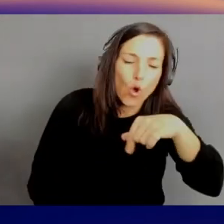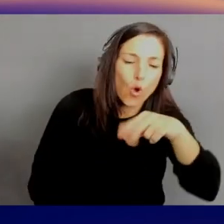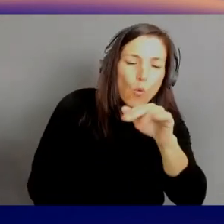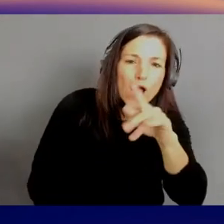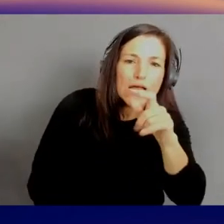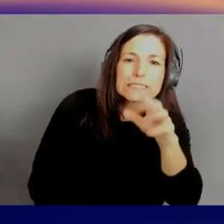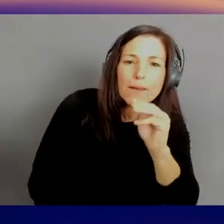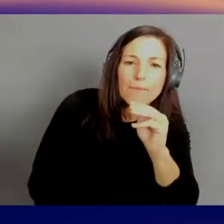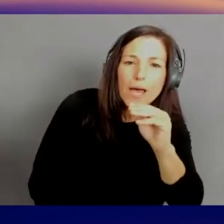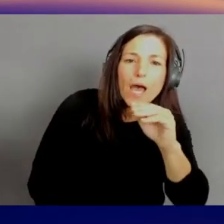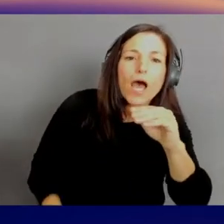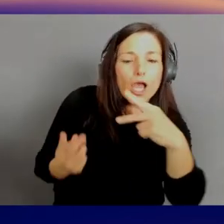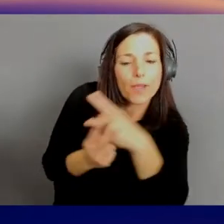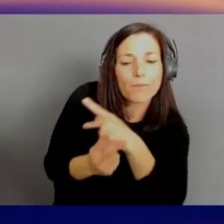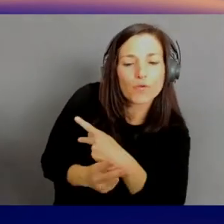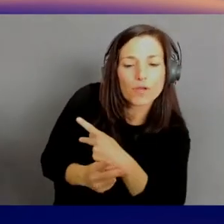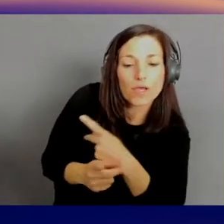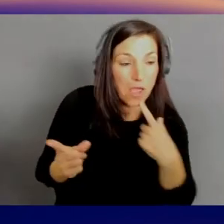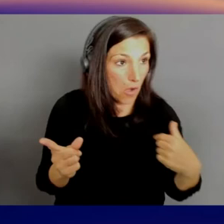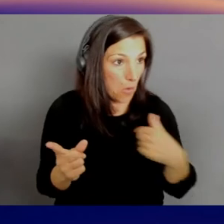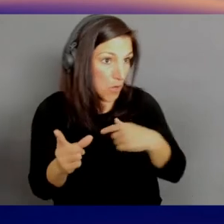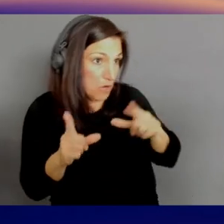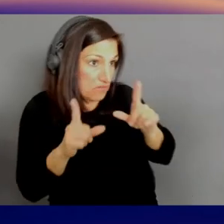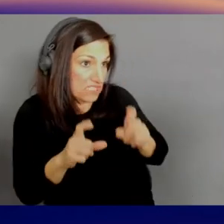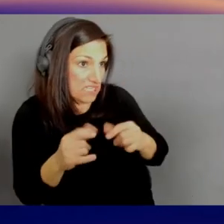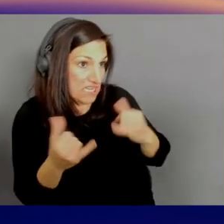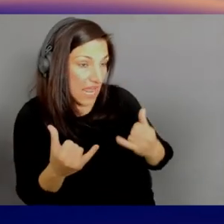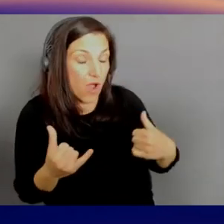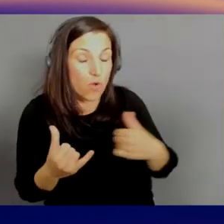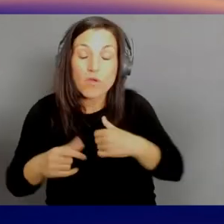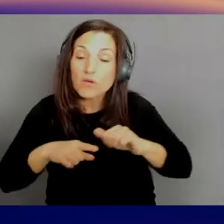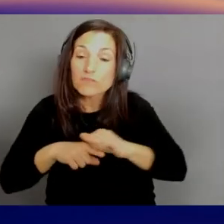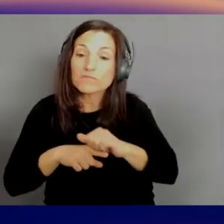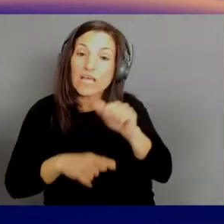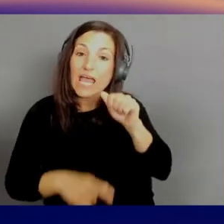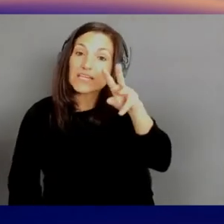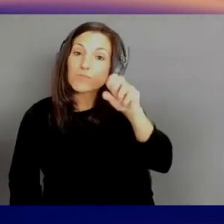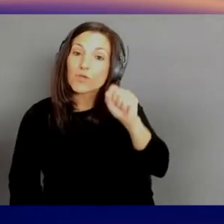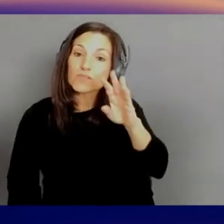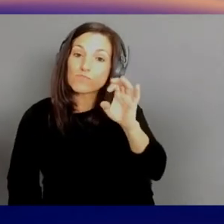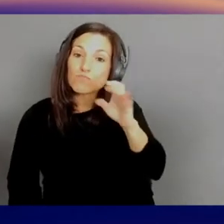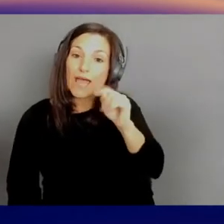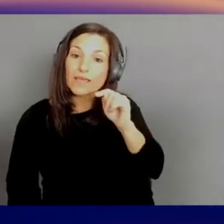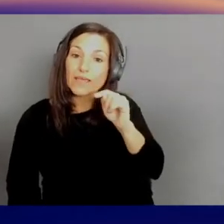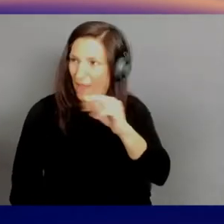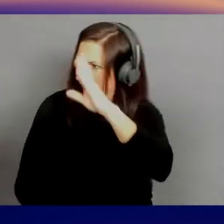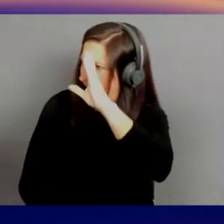So we were part of coming up with AWS Braket. I was gonna say, I know Braket, that's about all I know about quantum computing.